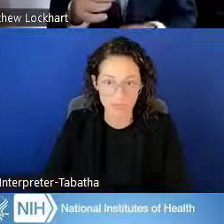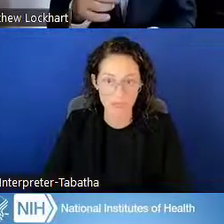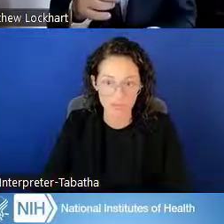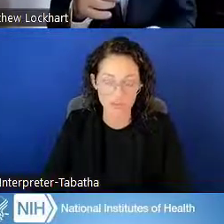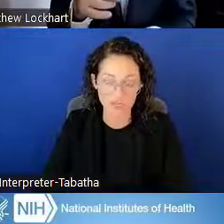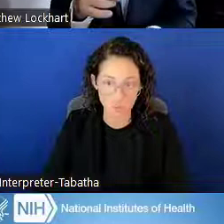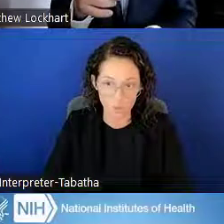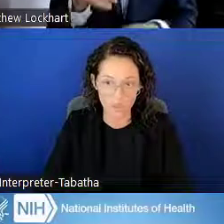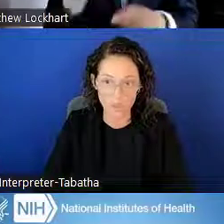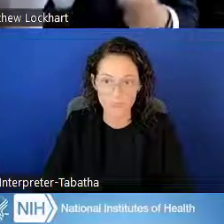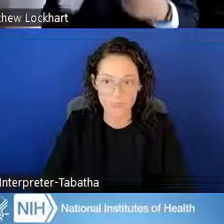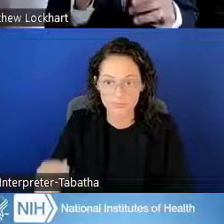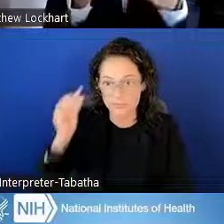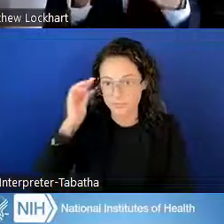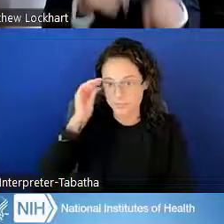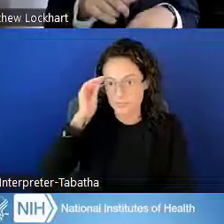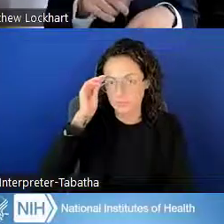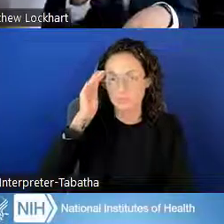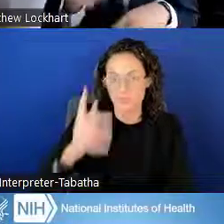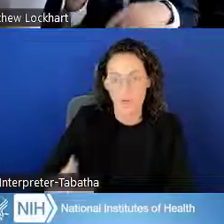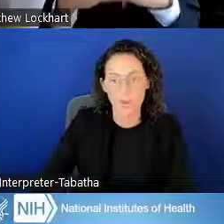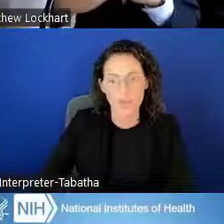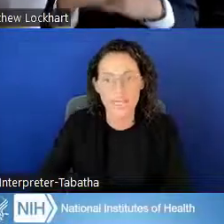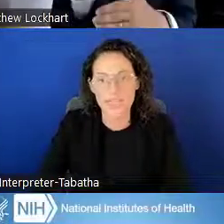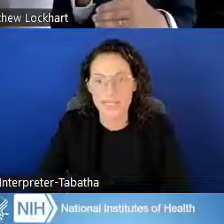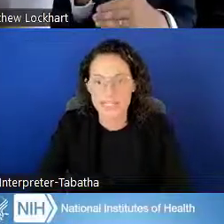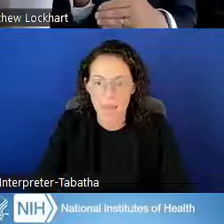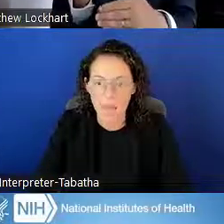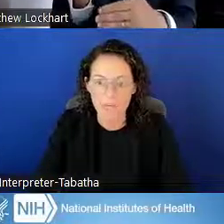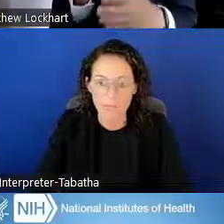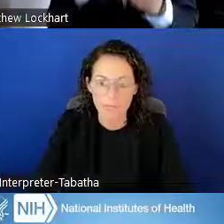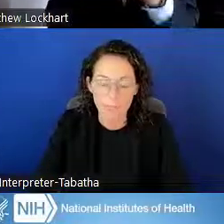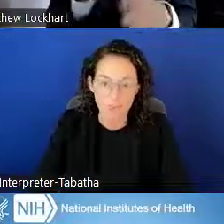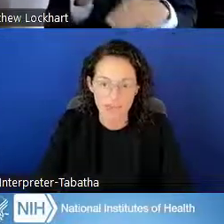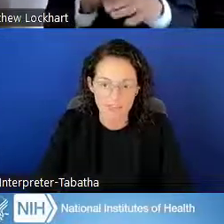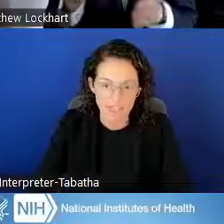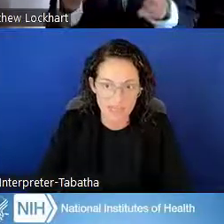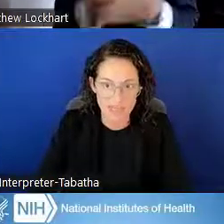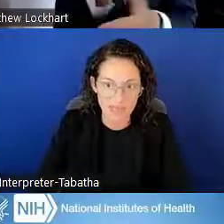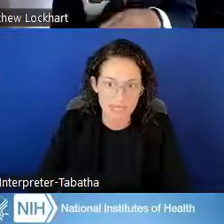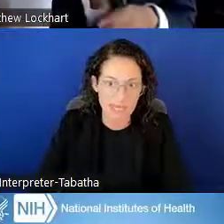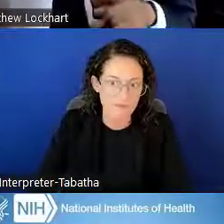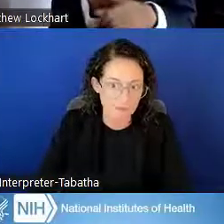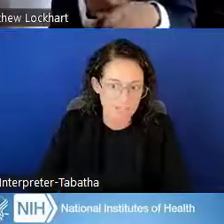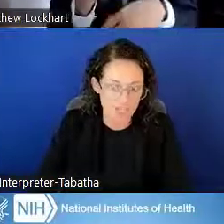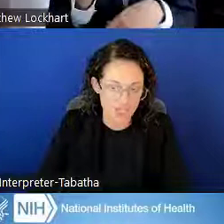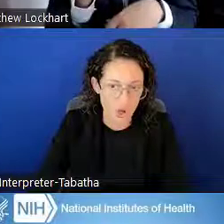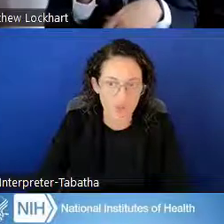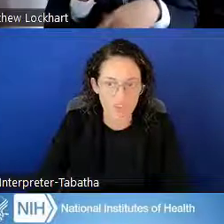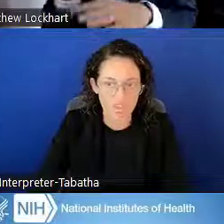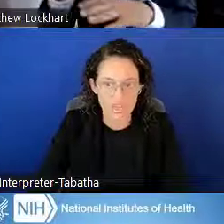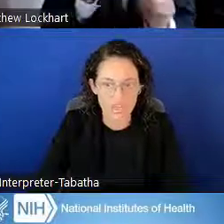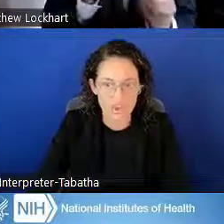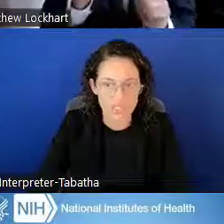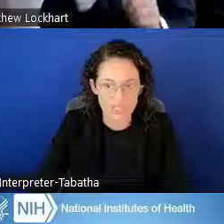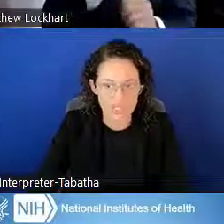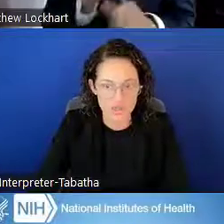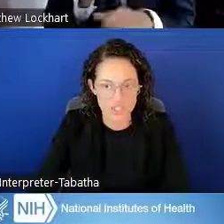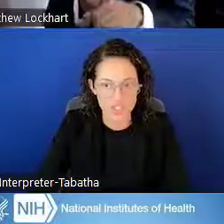in the middle of your award. When that does happen, you would have to submit information on that new institution,